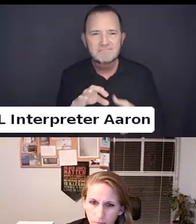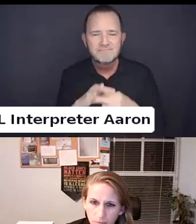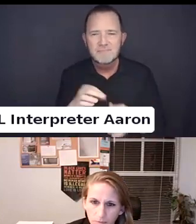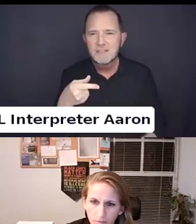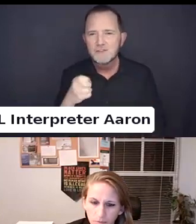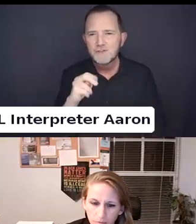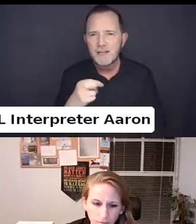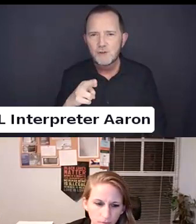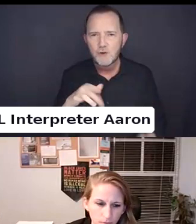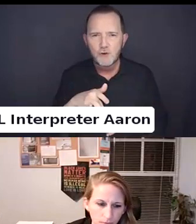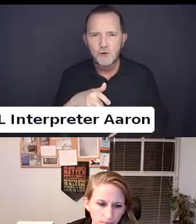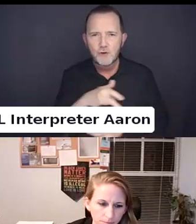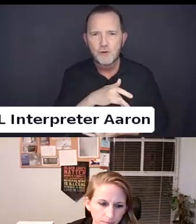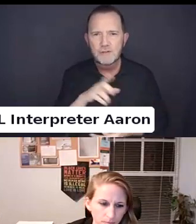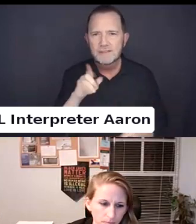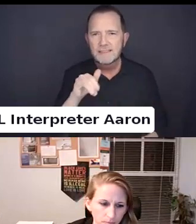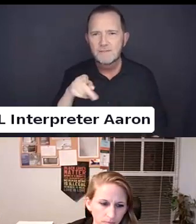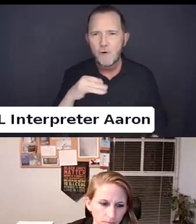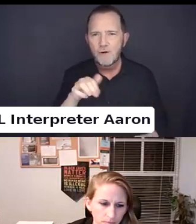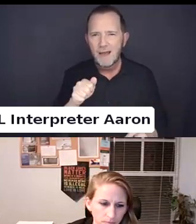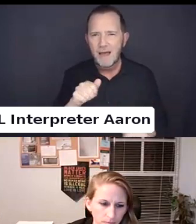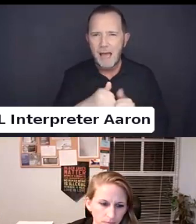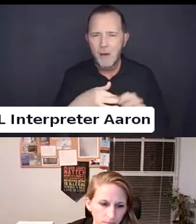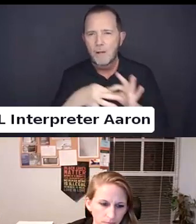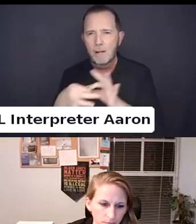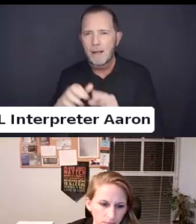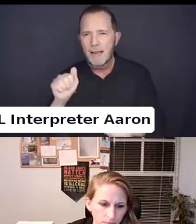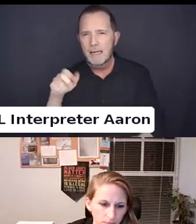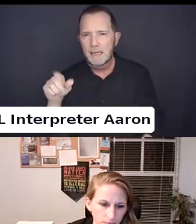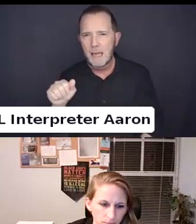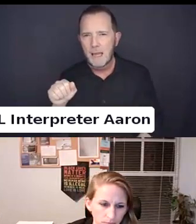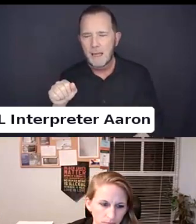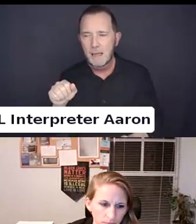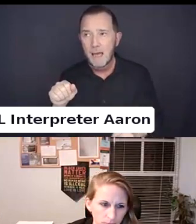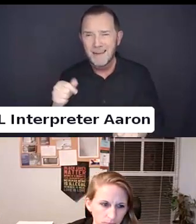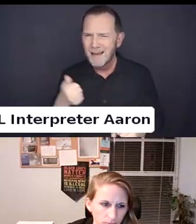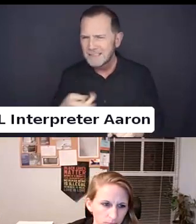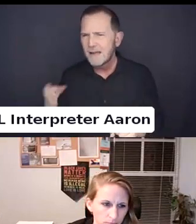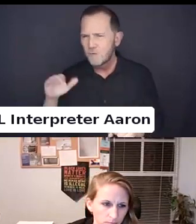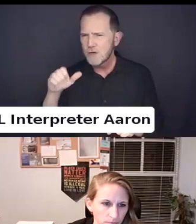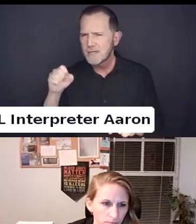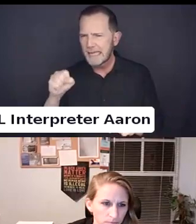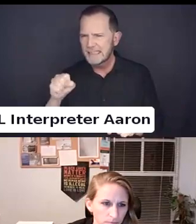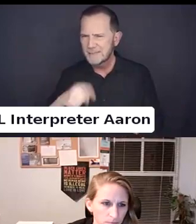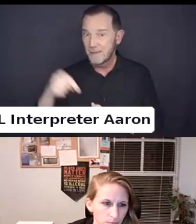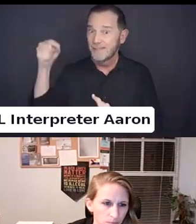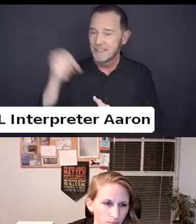under the ADA and it was one of the if not first big cases that addressed this intersection.